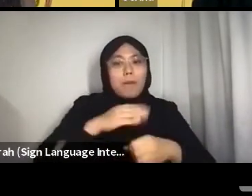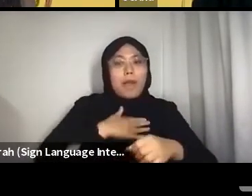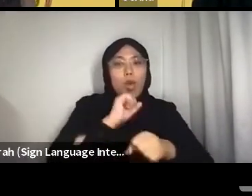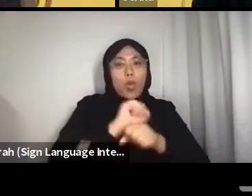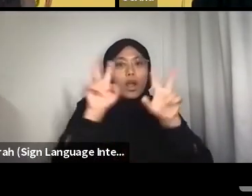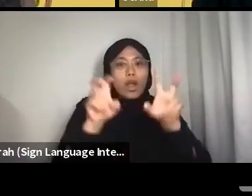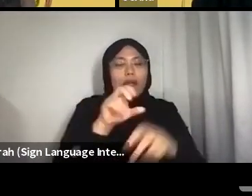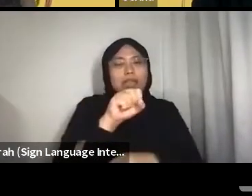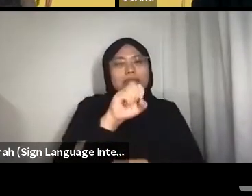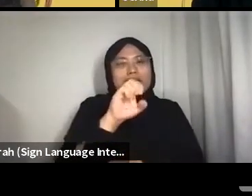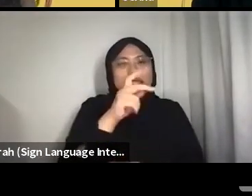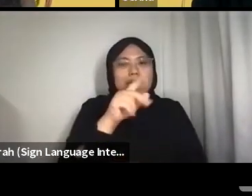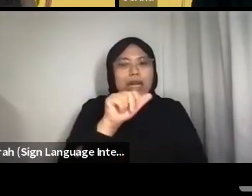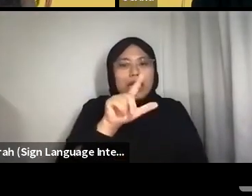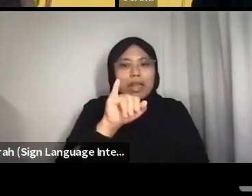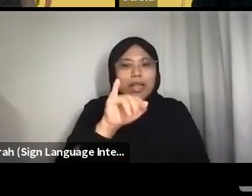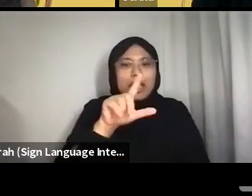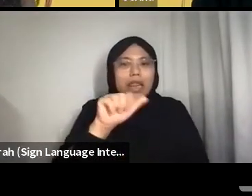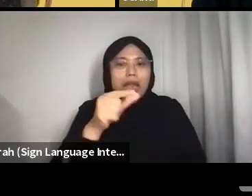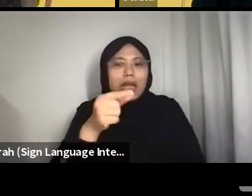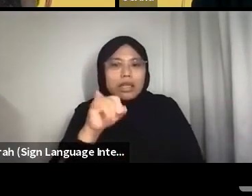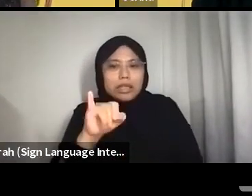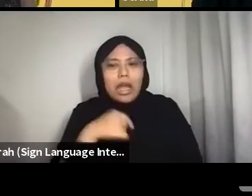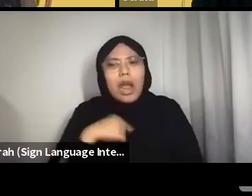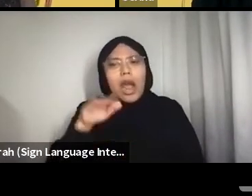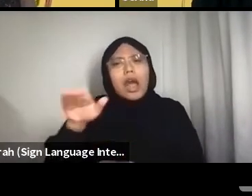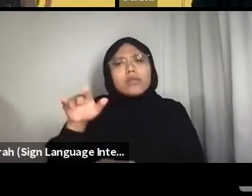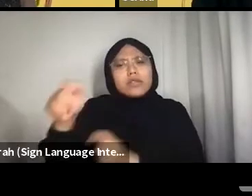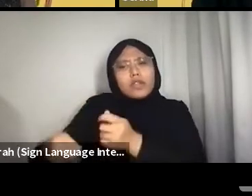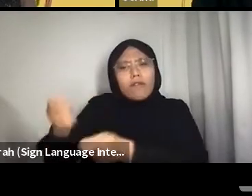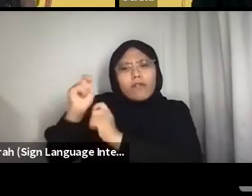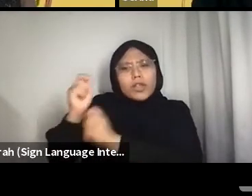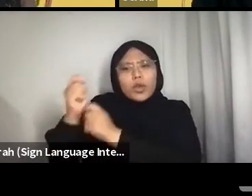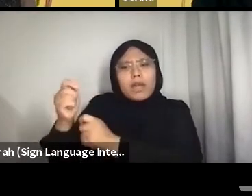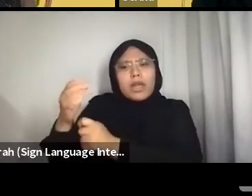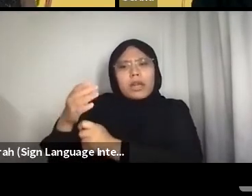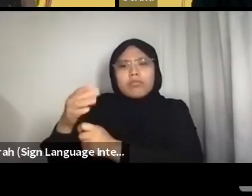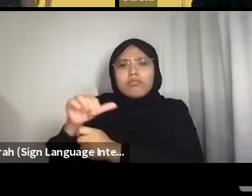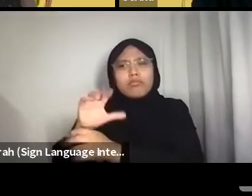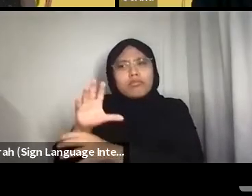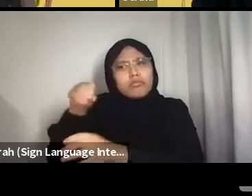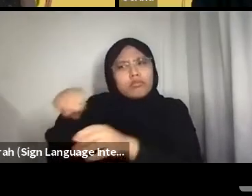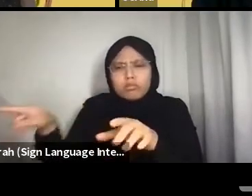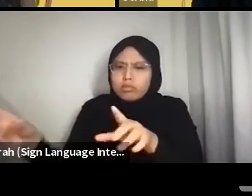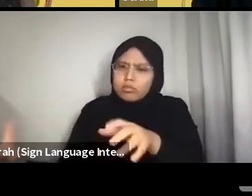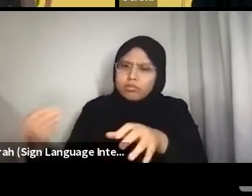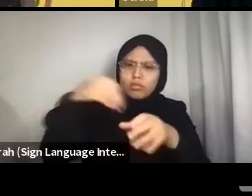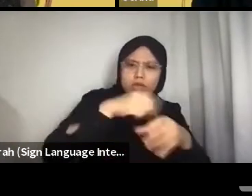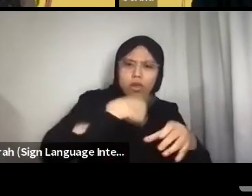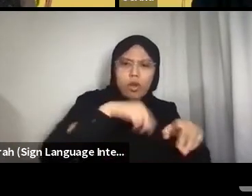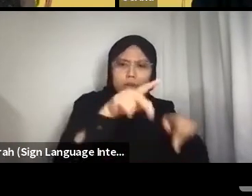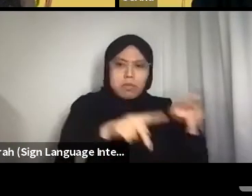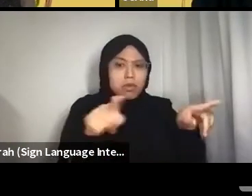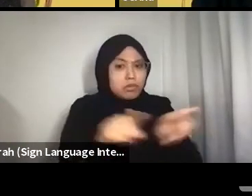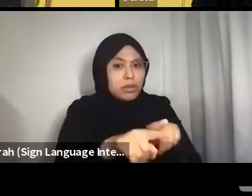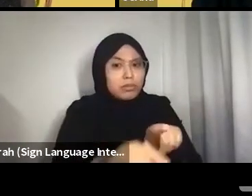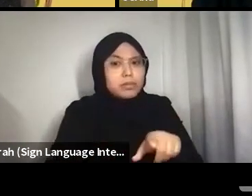Oftentimes, I wonder how differently Singapore and our neighbouring nations would be if we moved beyond the interests of our self-imposed borders.